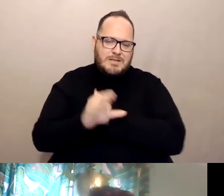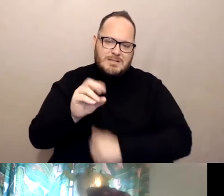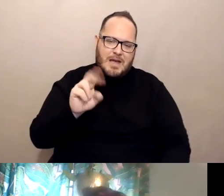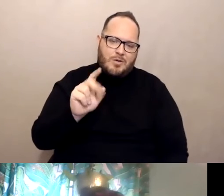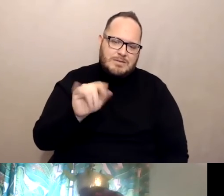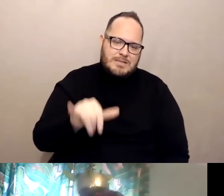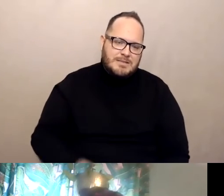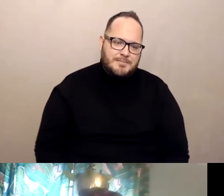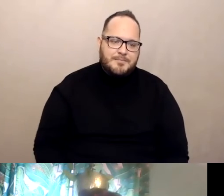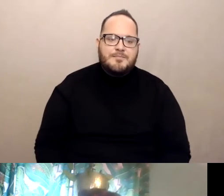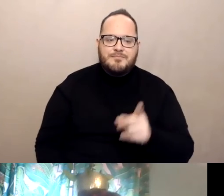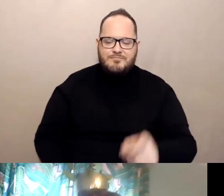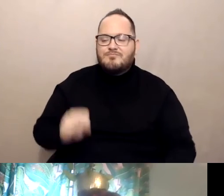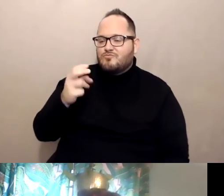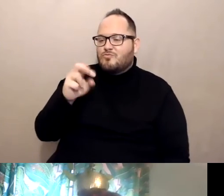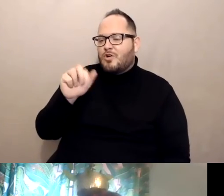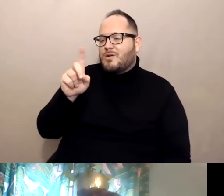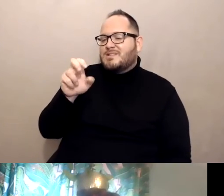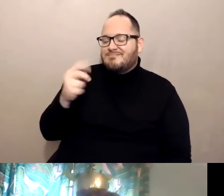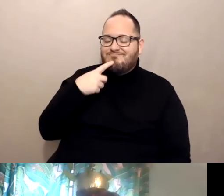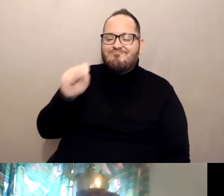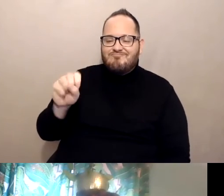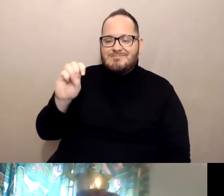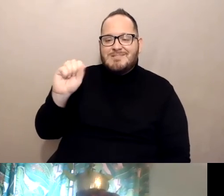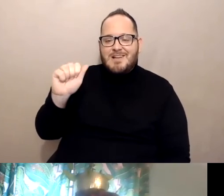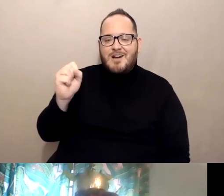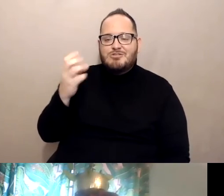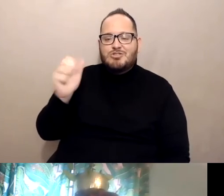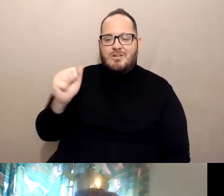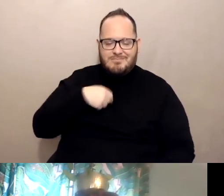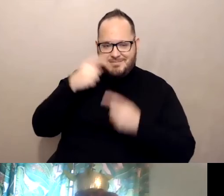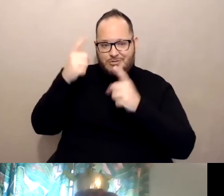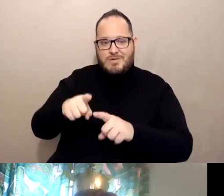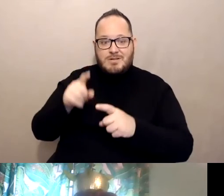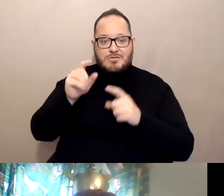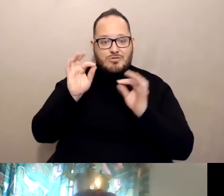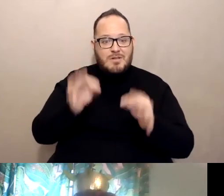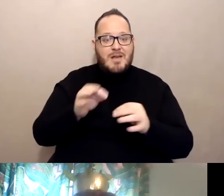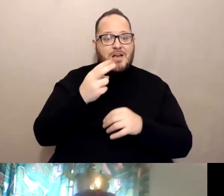Yeah. Sascha I agree with that. Certainly IHSS and public authorities